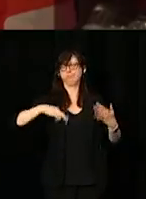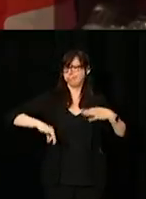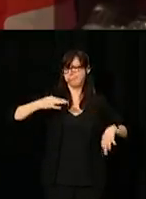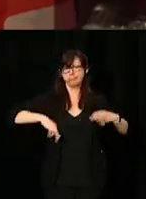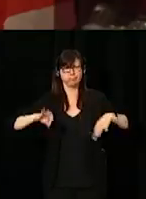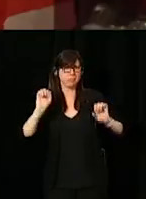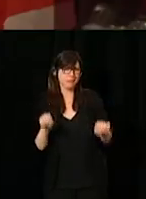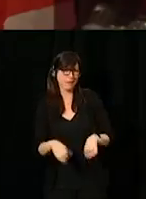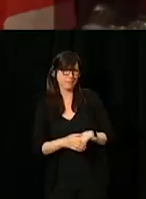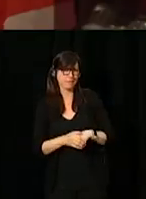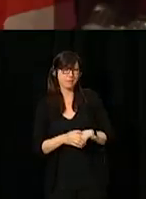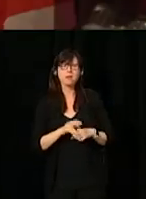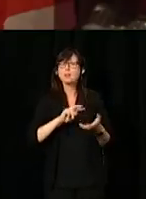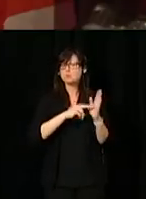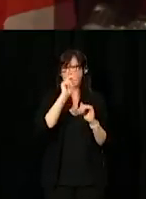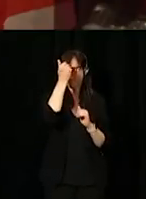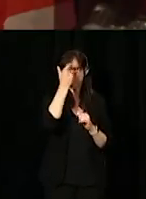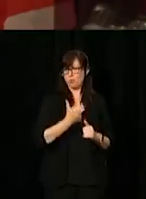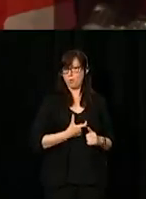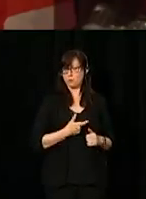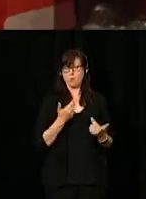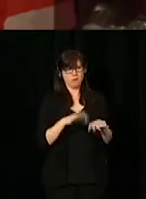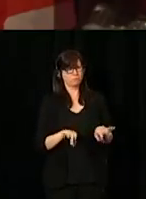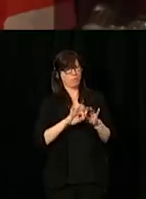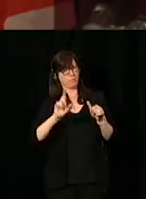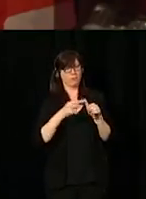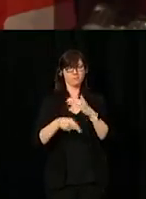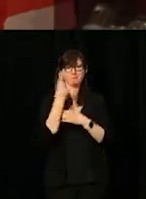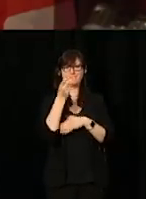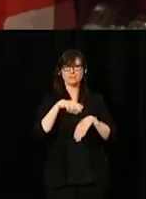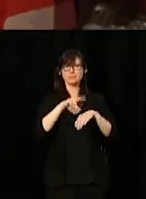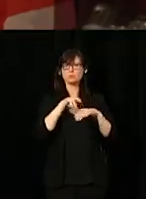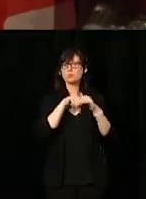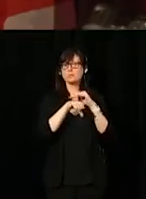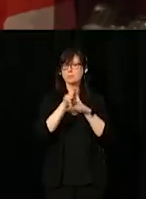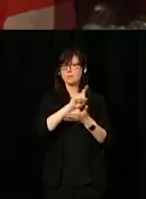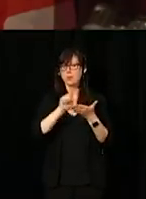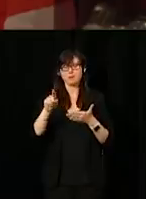Minister Qualtrough should be making this announcement on the first day of National AccessAbility Awareness Week.